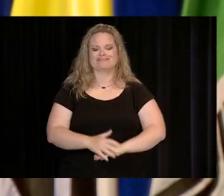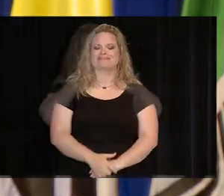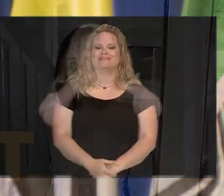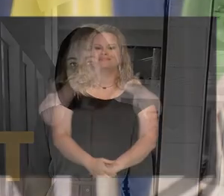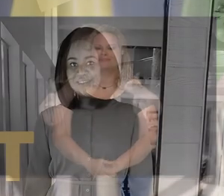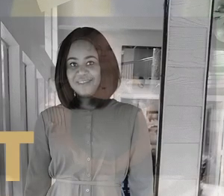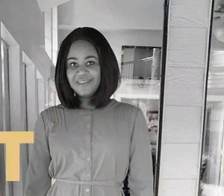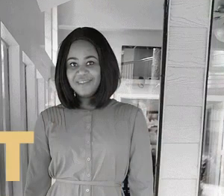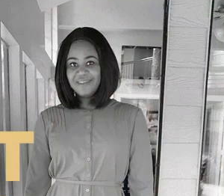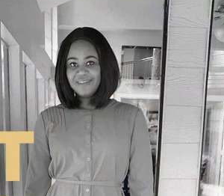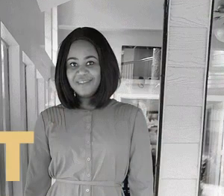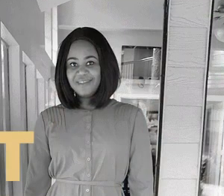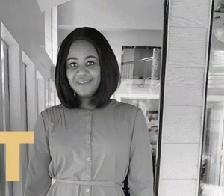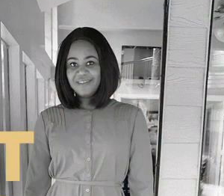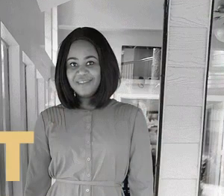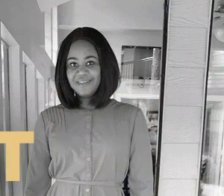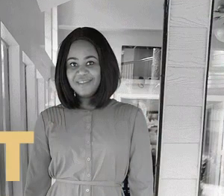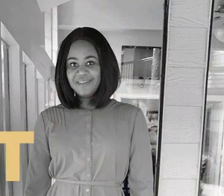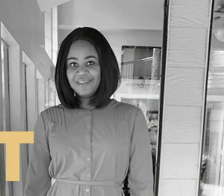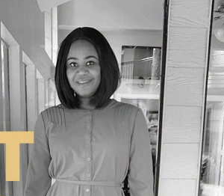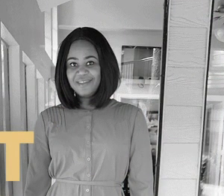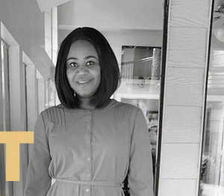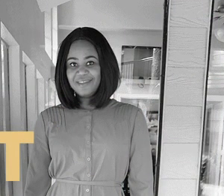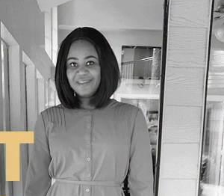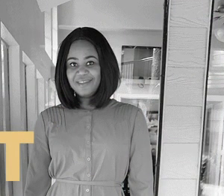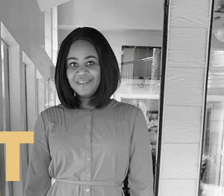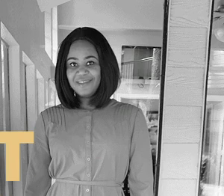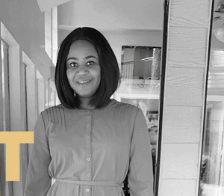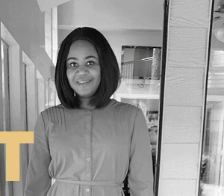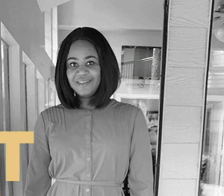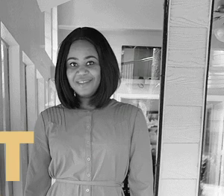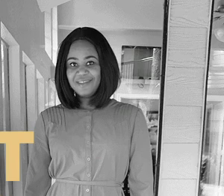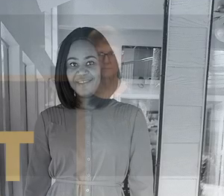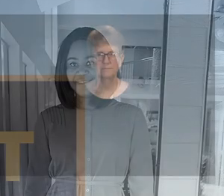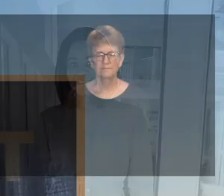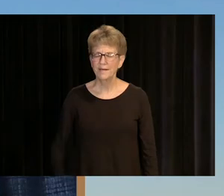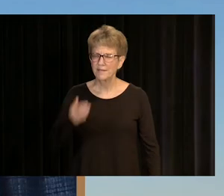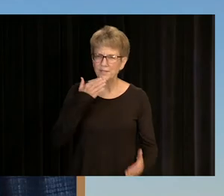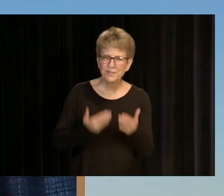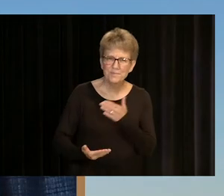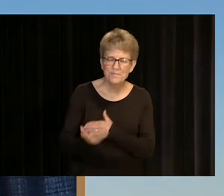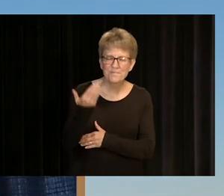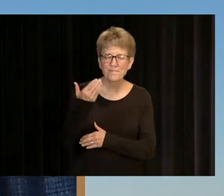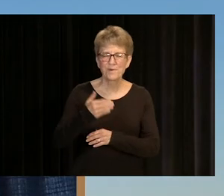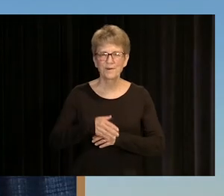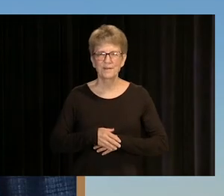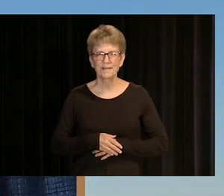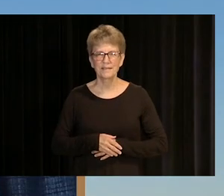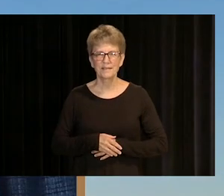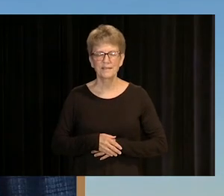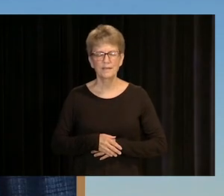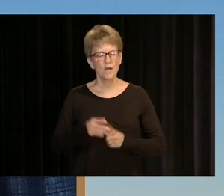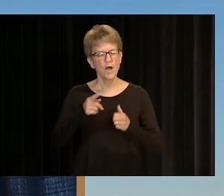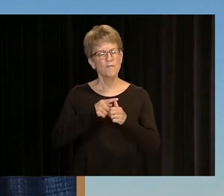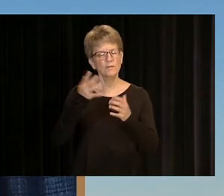[BRANDON VALDEZ]: GOOD MORNING. LET ME FIRST START OFF BY SAYING